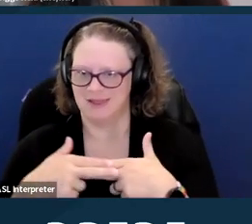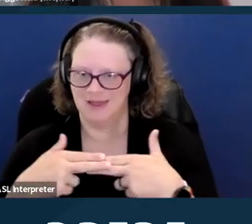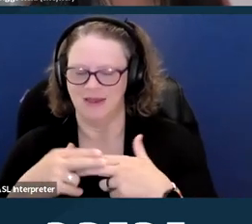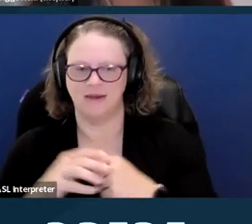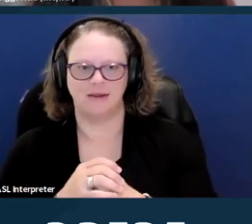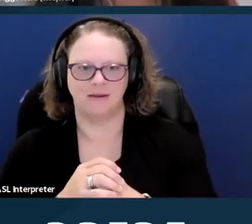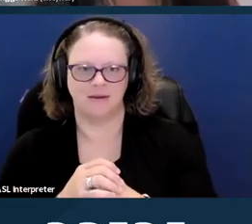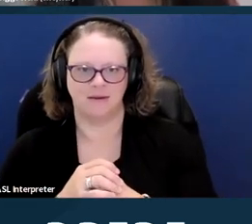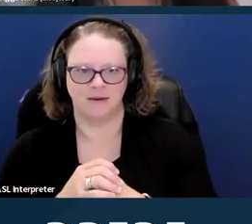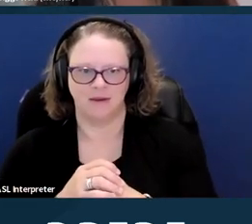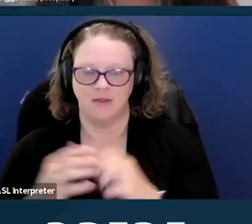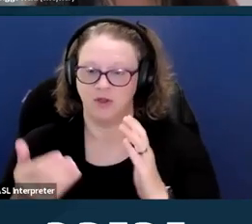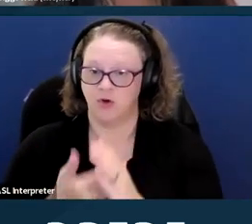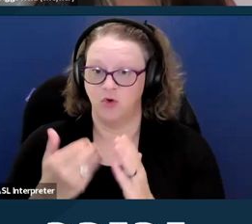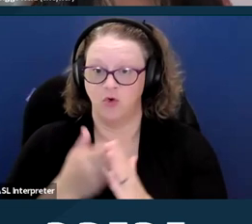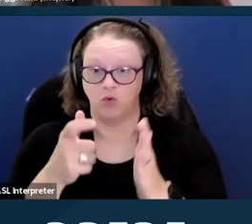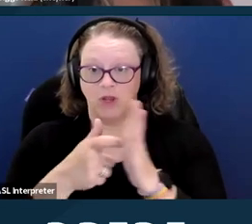The new regulations have a lot of new information on them.